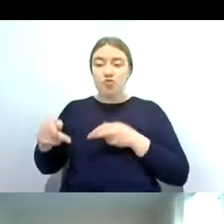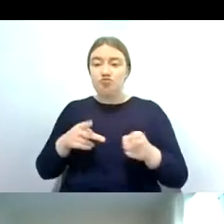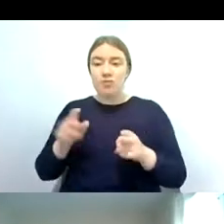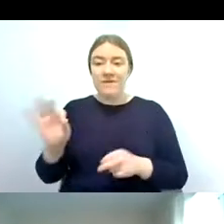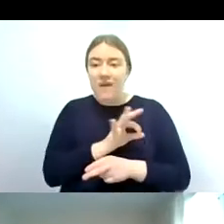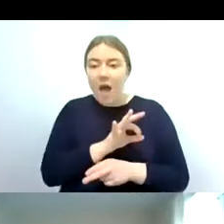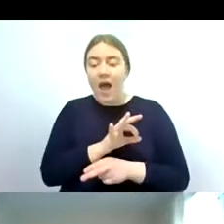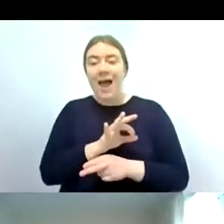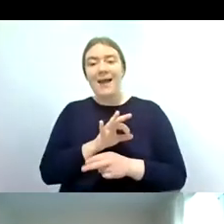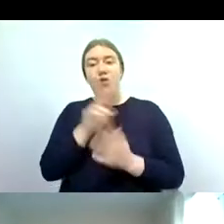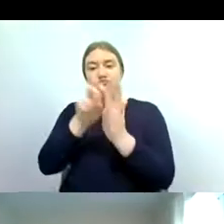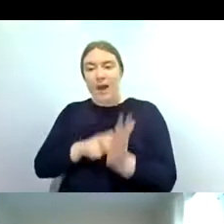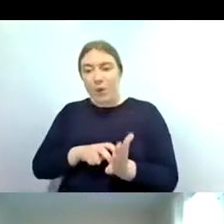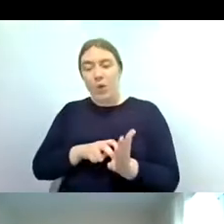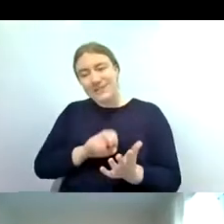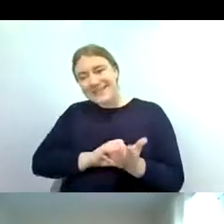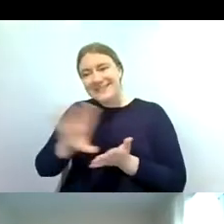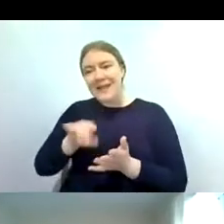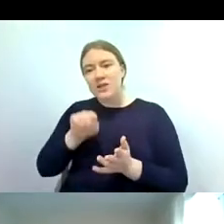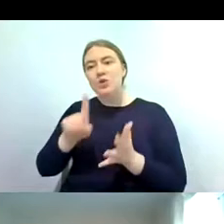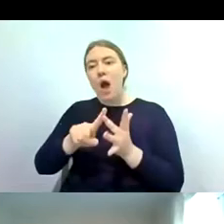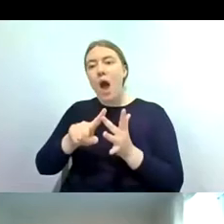and then they get sent on to the relevant riverfly recording scheme